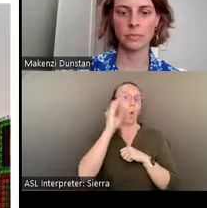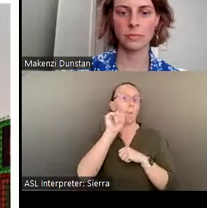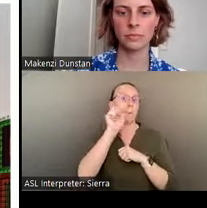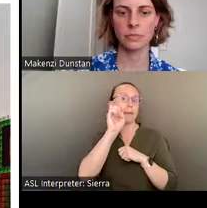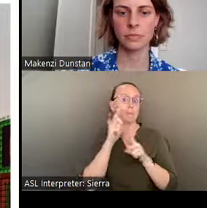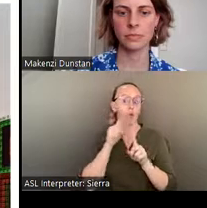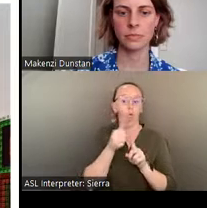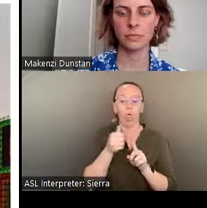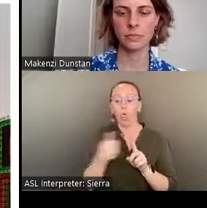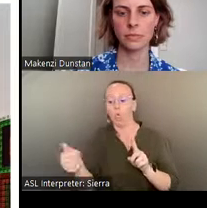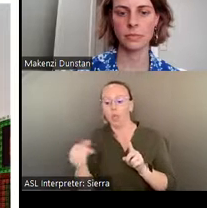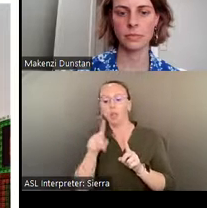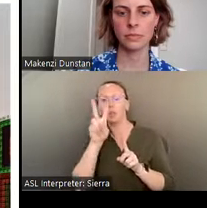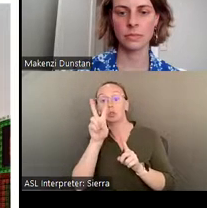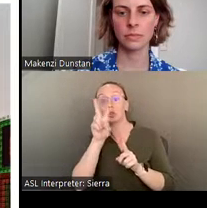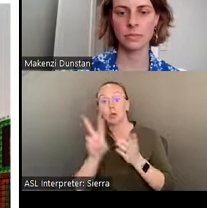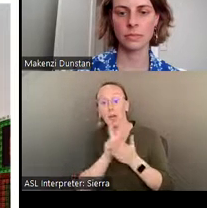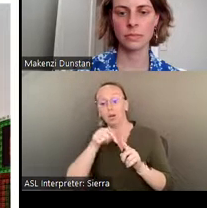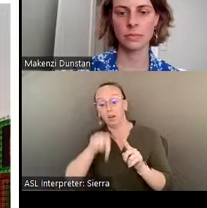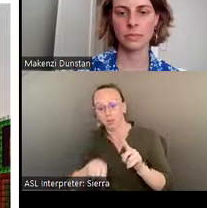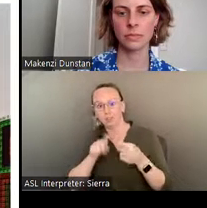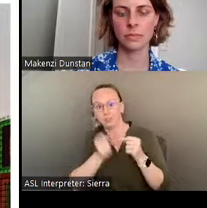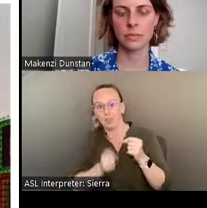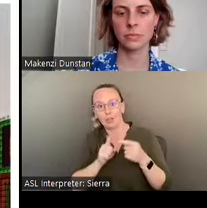pilgrimage to Buena Vista, where Pasaquan is located.